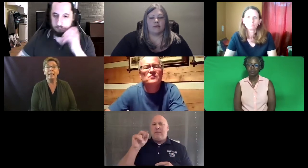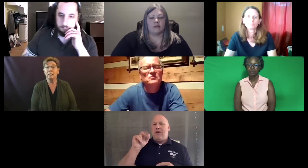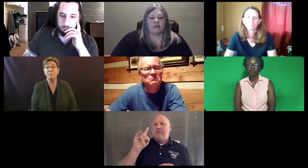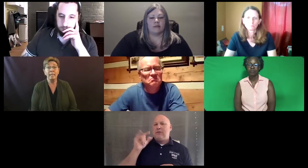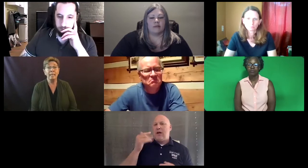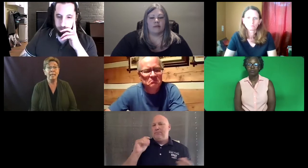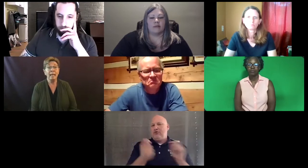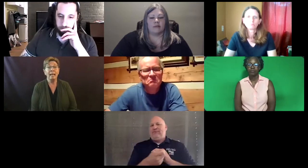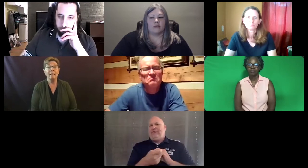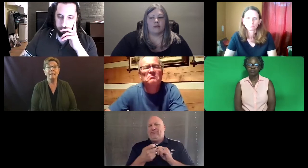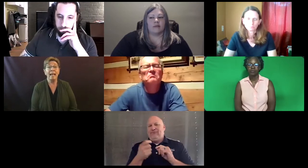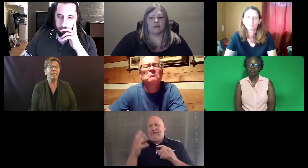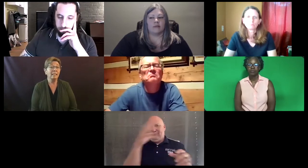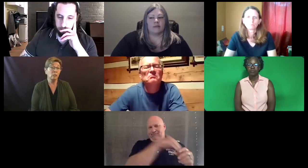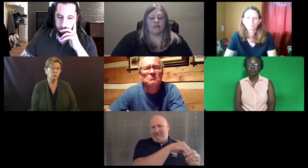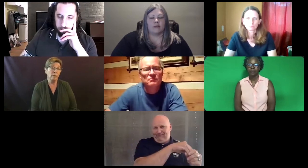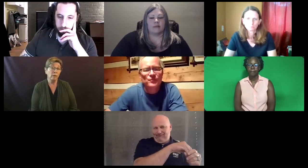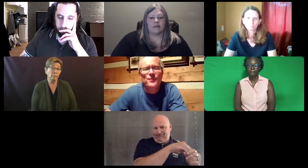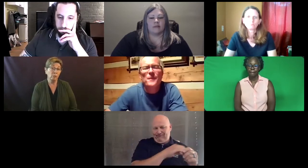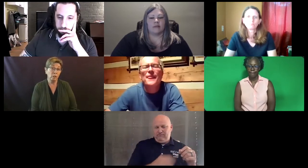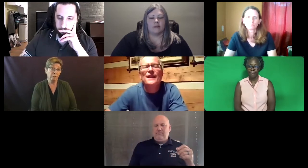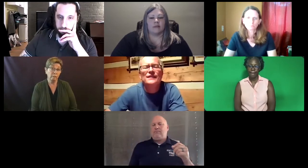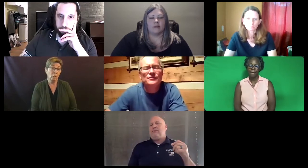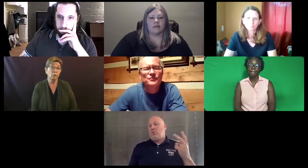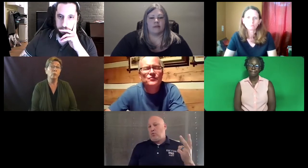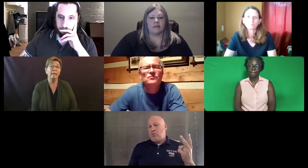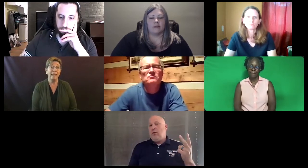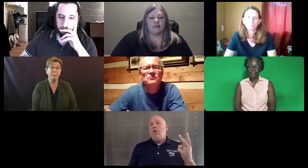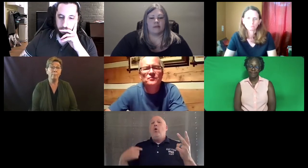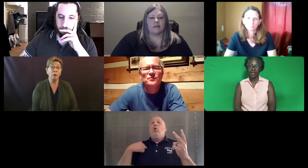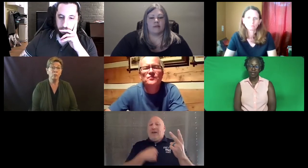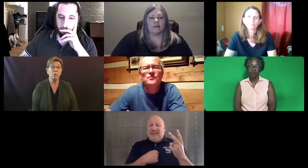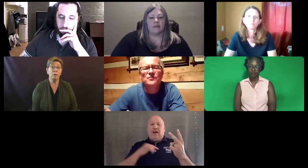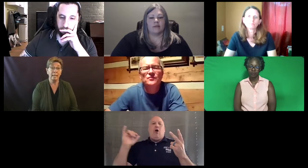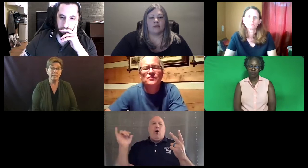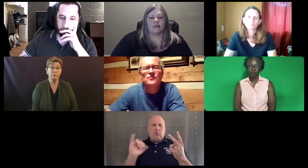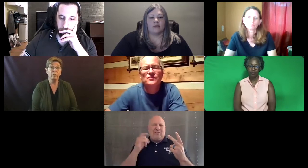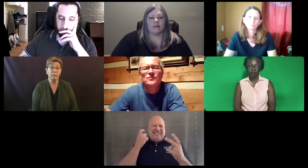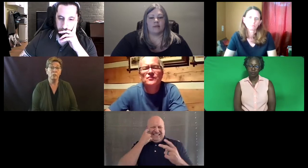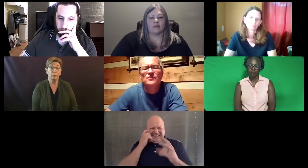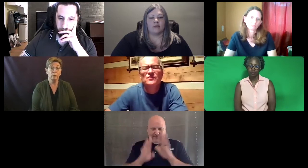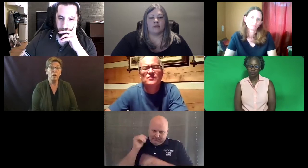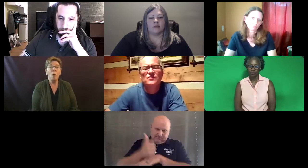And to me that's a huge paradigm shift, including that part to our test for hearing interpreters.